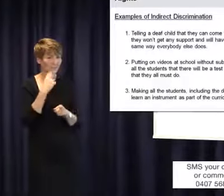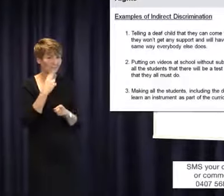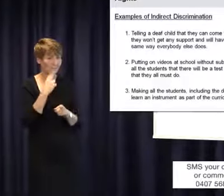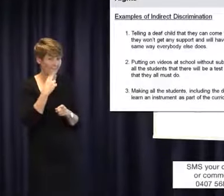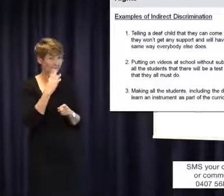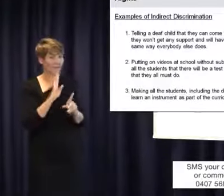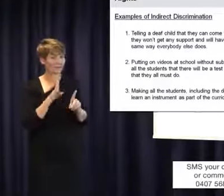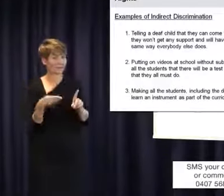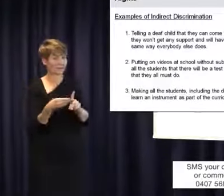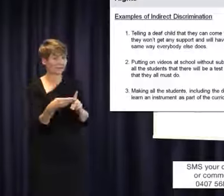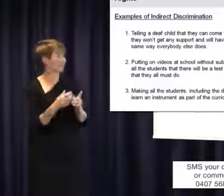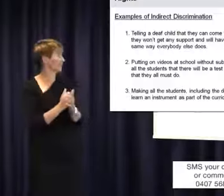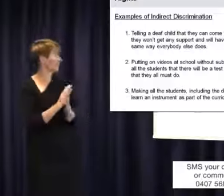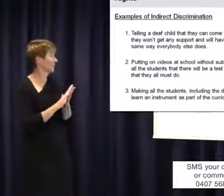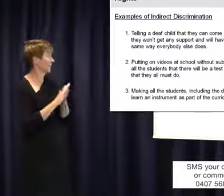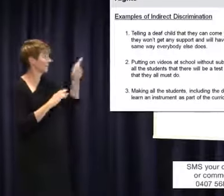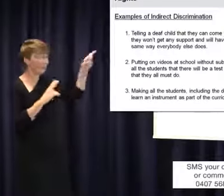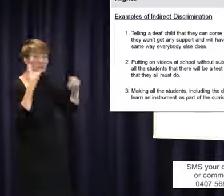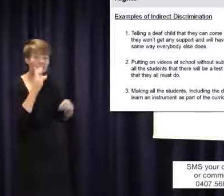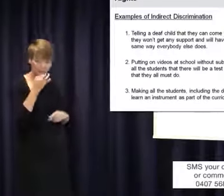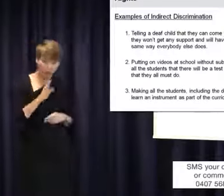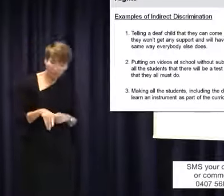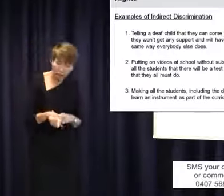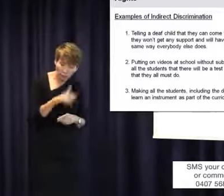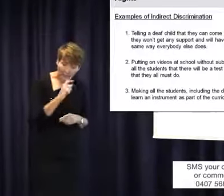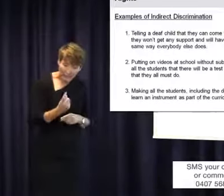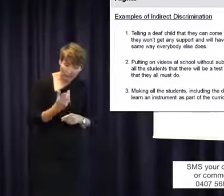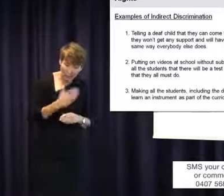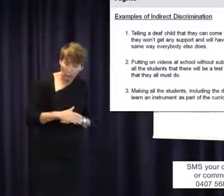examples. Telling a deaf child that they can come to school but they won't get any support